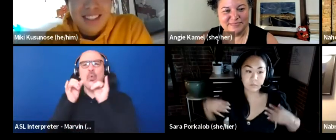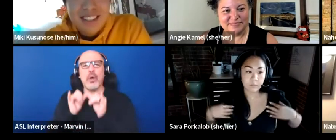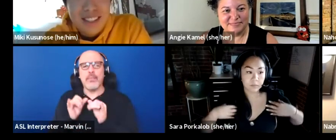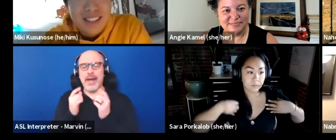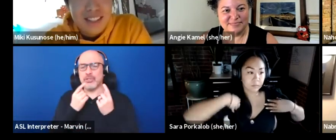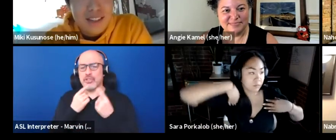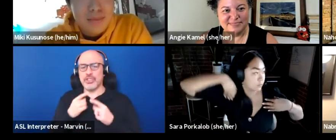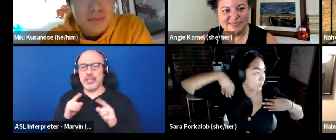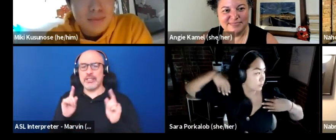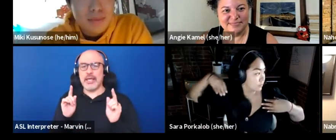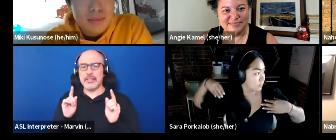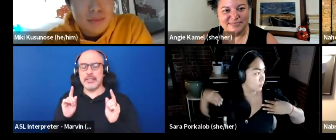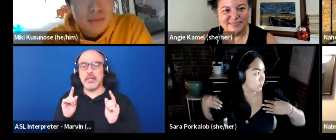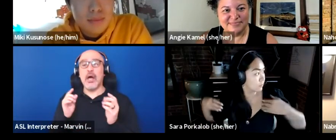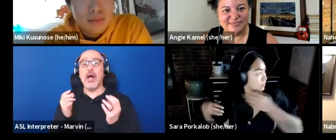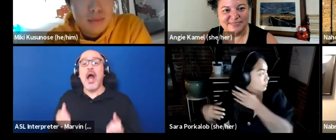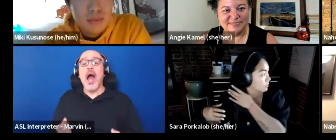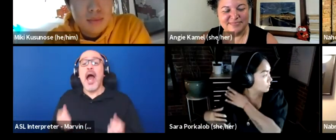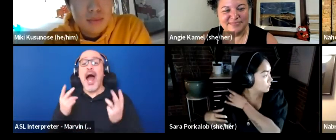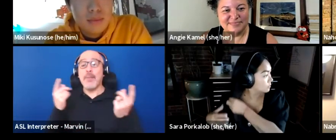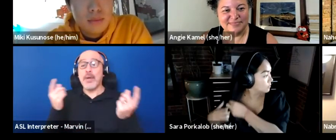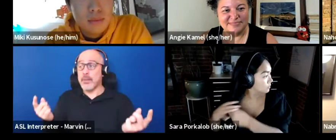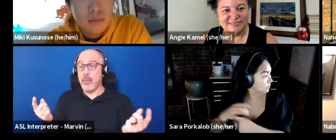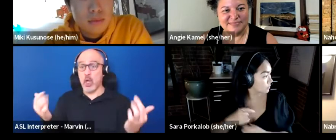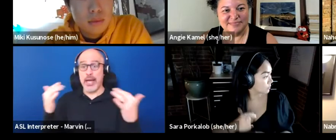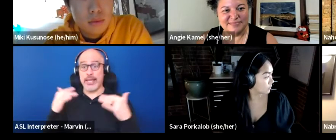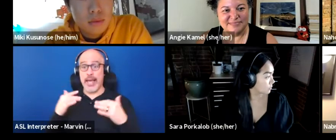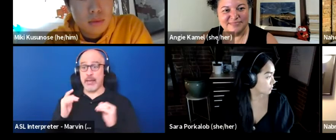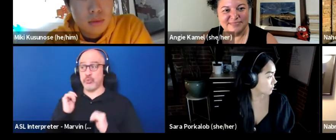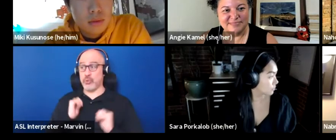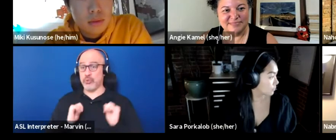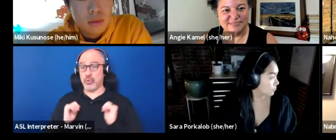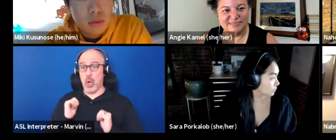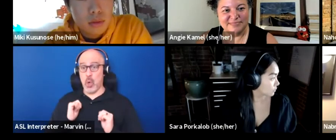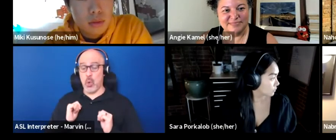came to our show and actually ended up breaking,